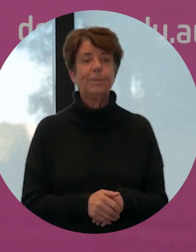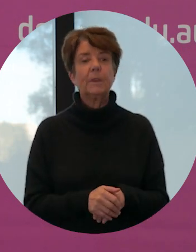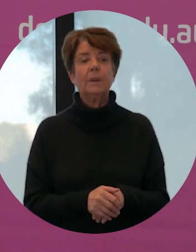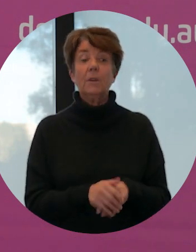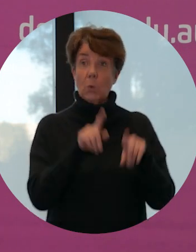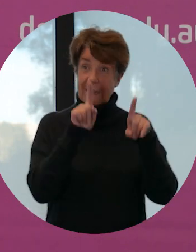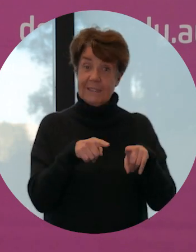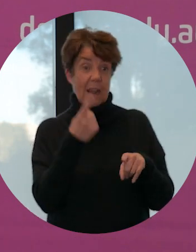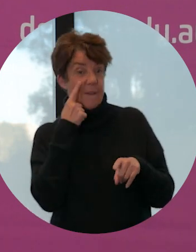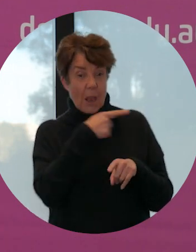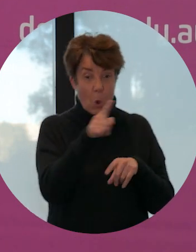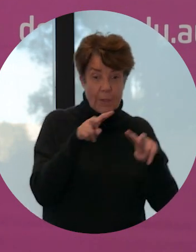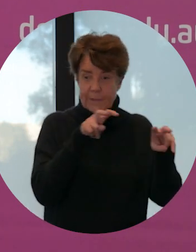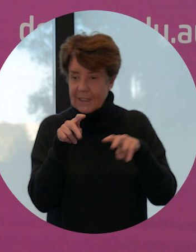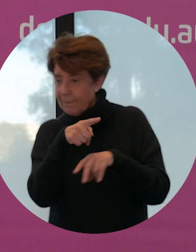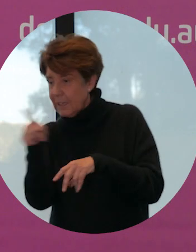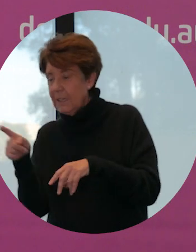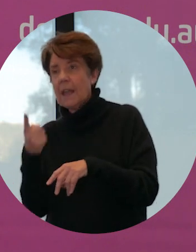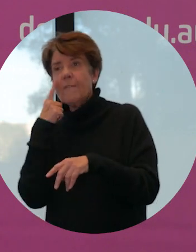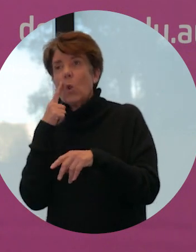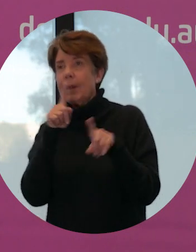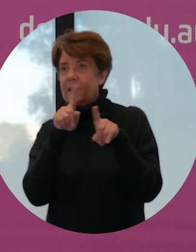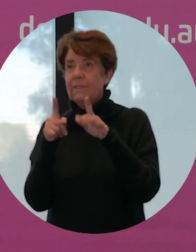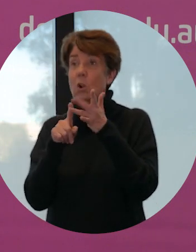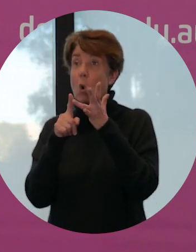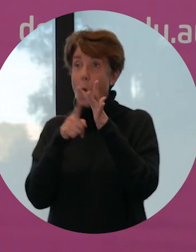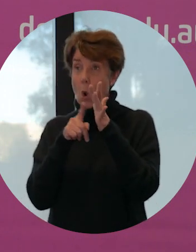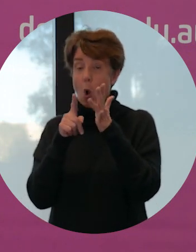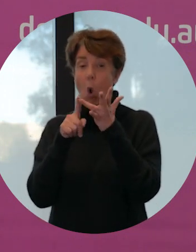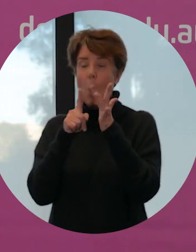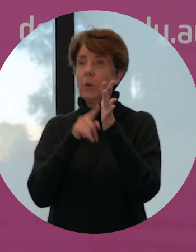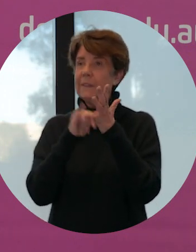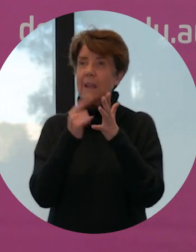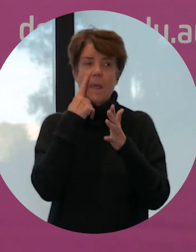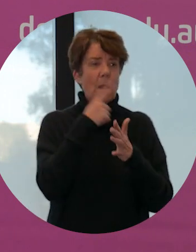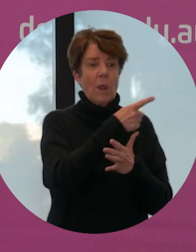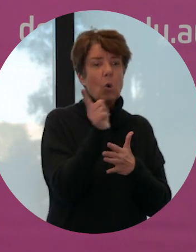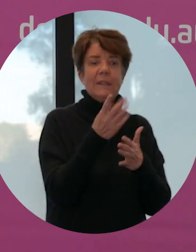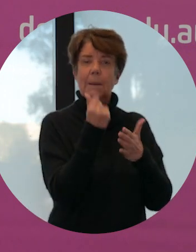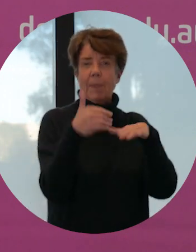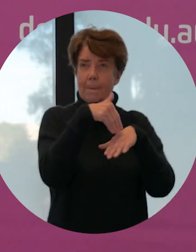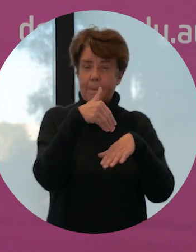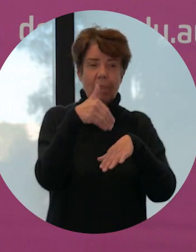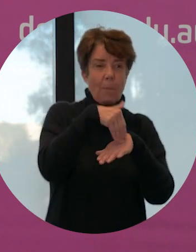activity of the oils, we then went on to address the limitation of physical and chemical instability,